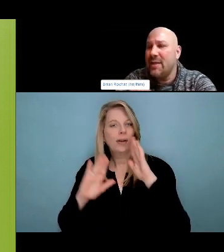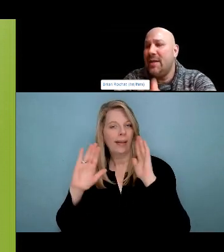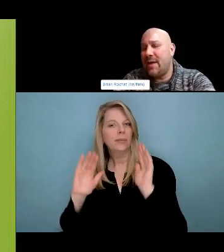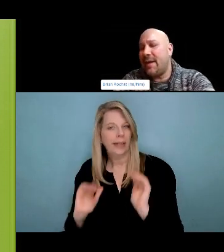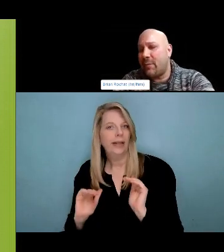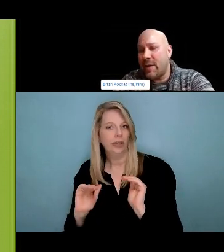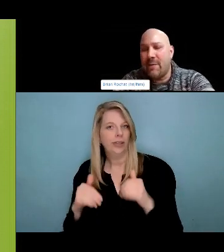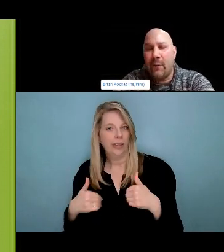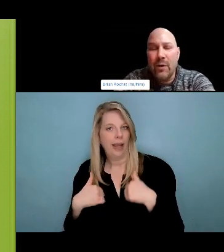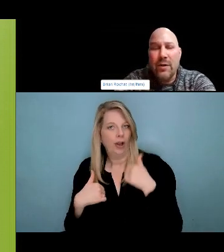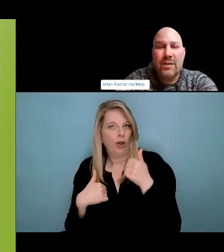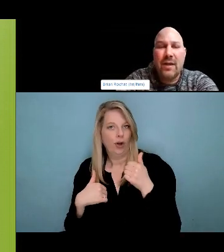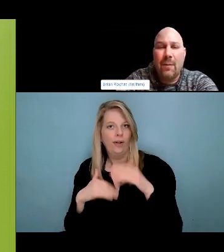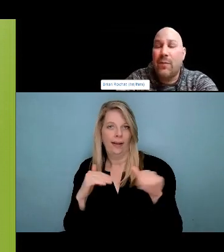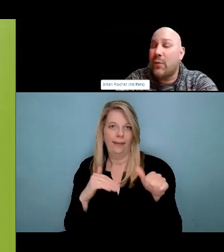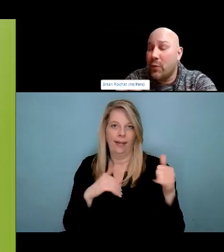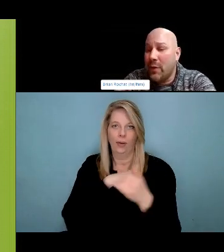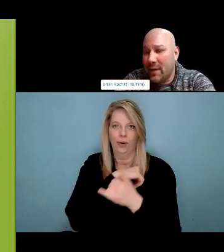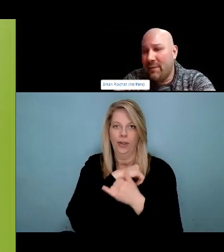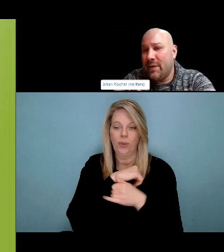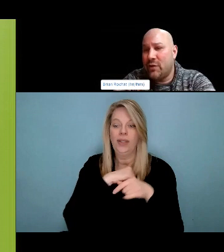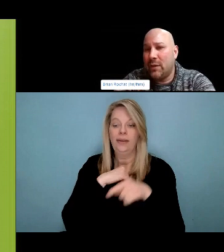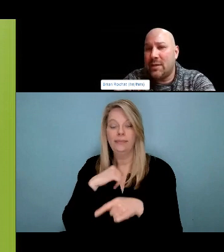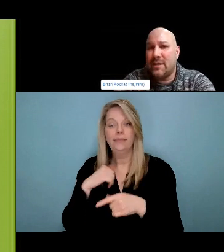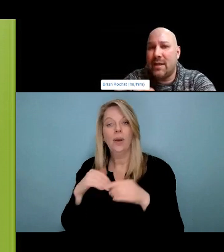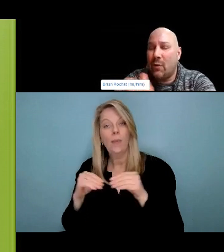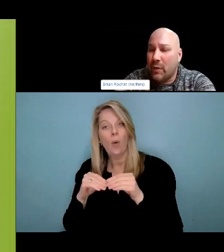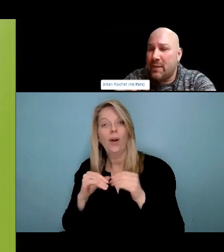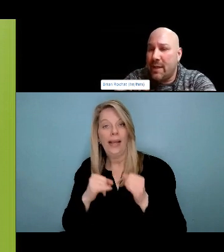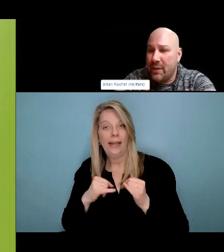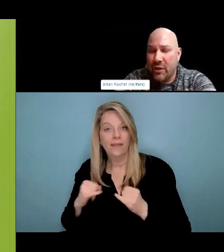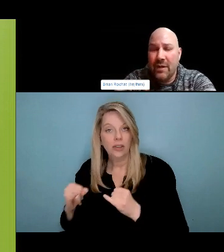Like waters, maybe cookers, maybe filters, things like that. Excellent example.